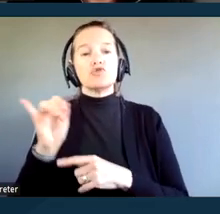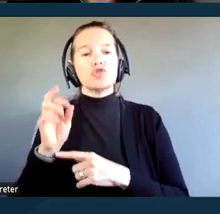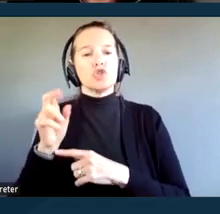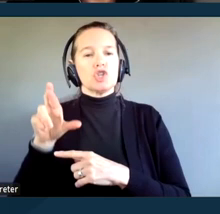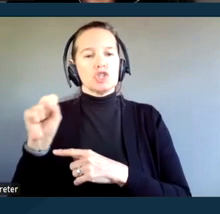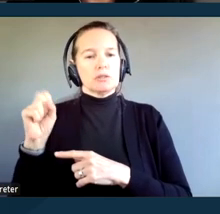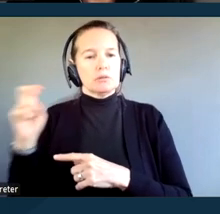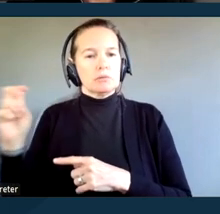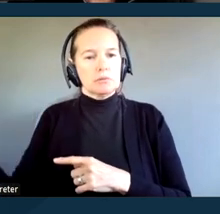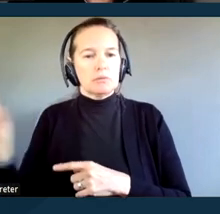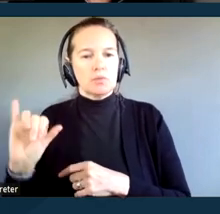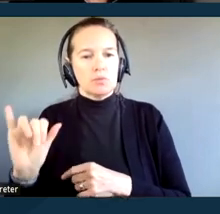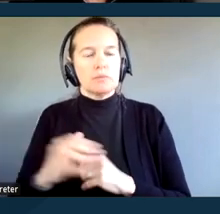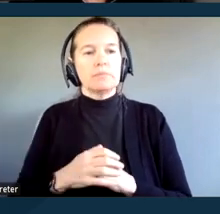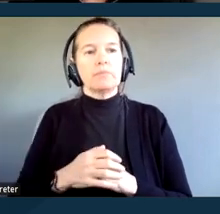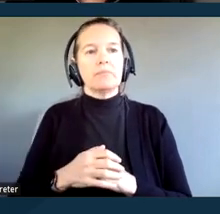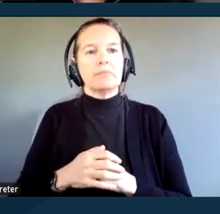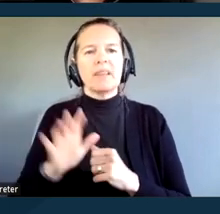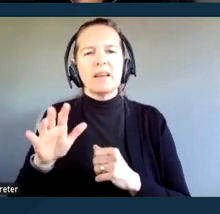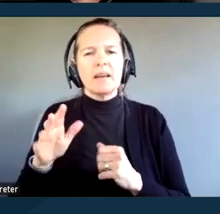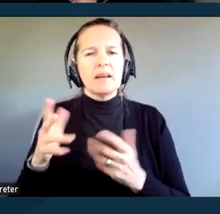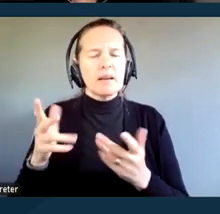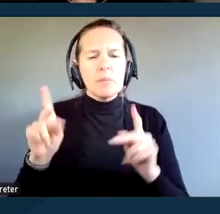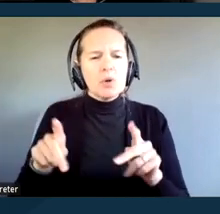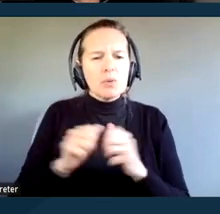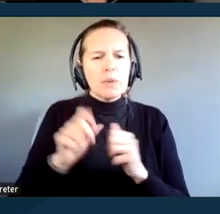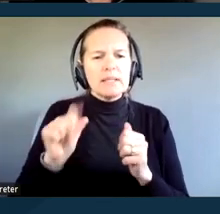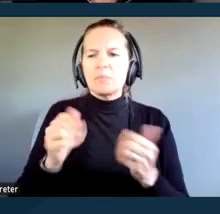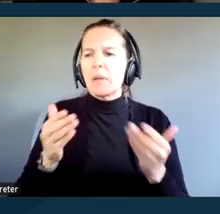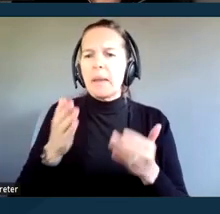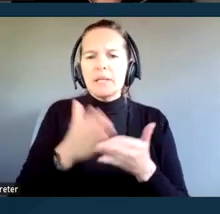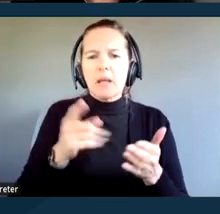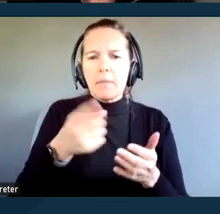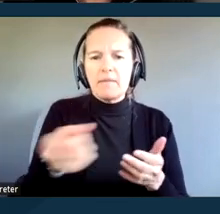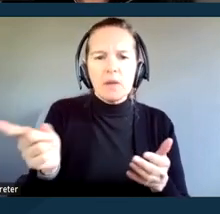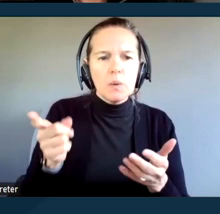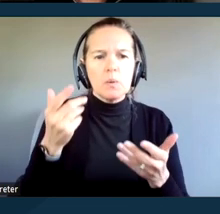And a person with a disability, for those who may be unfamiliar with how that's defined under the ADA,